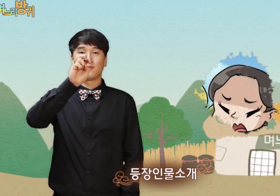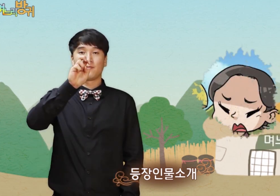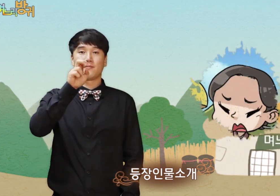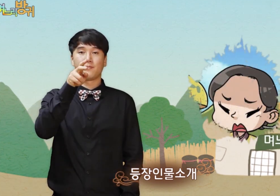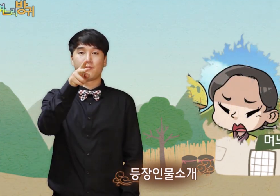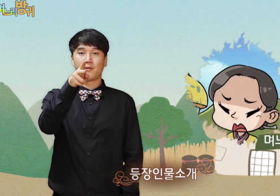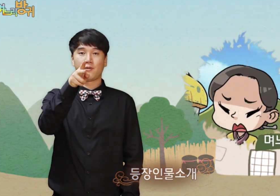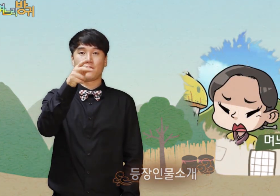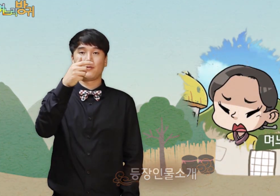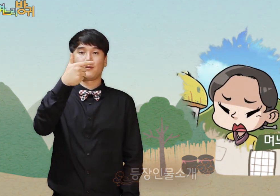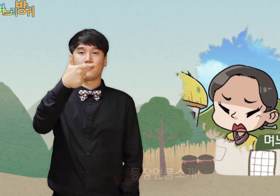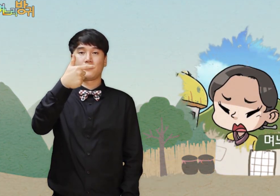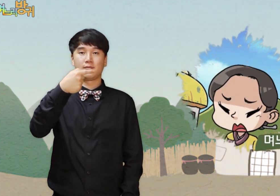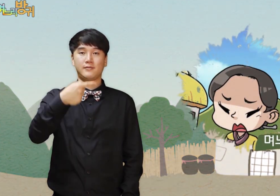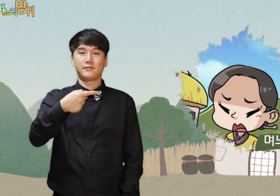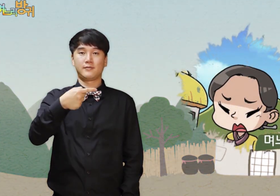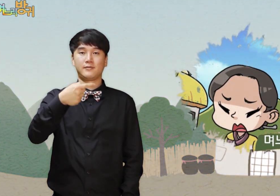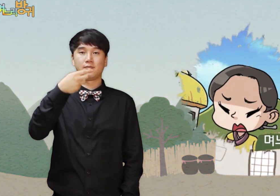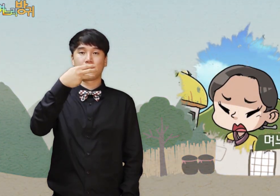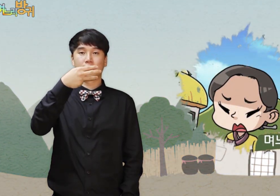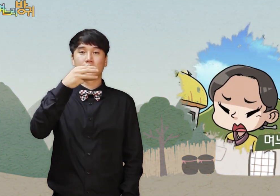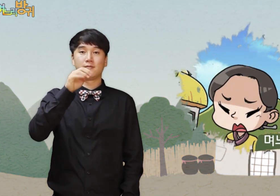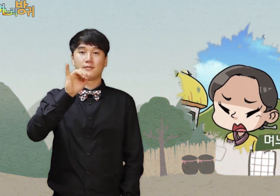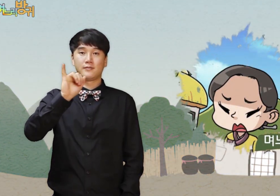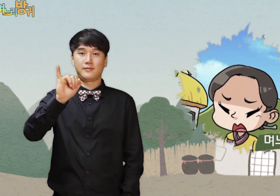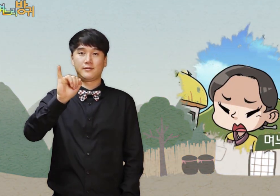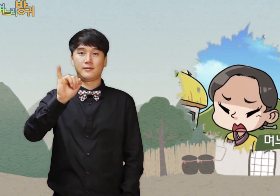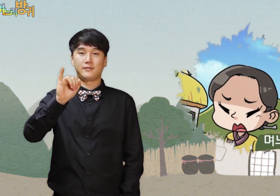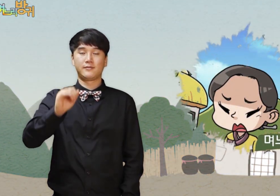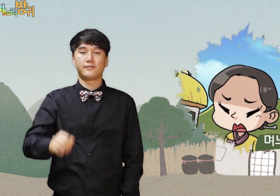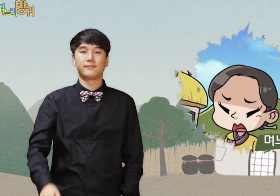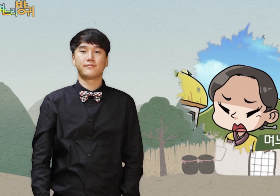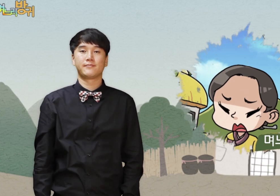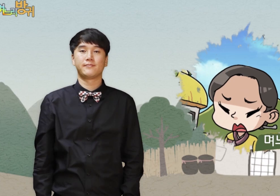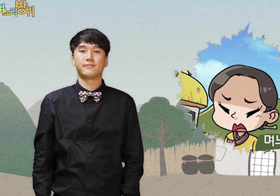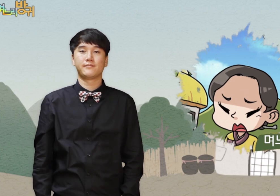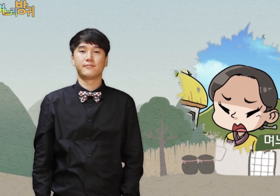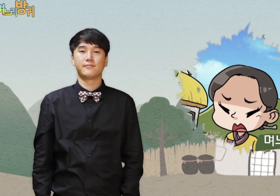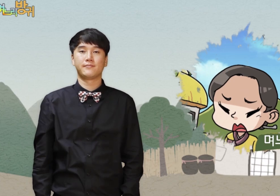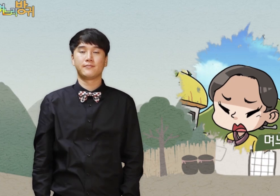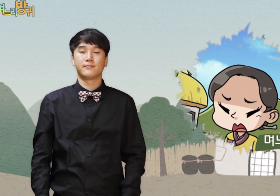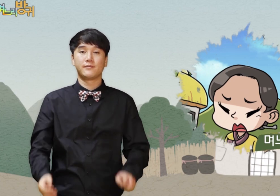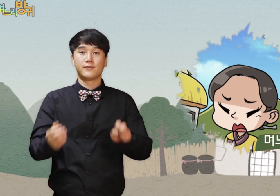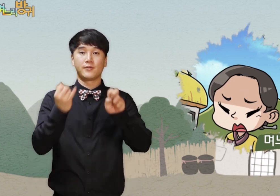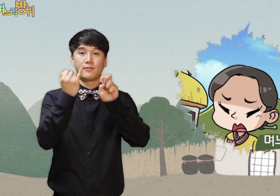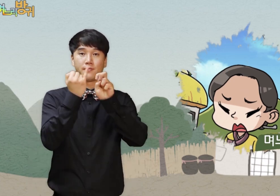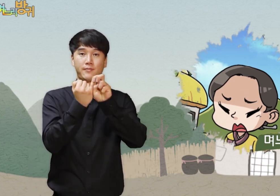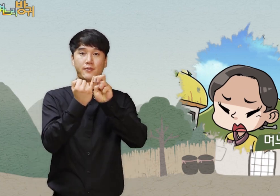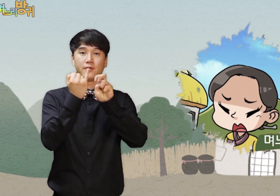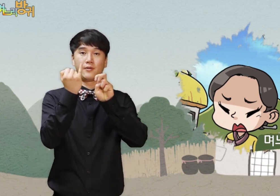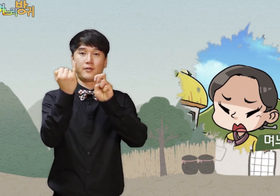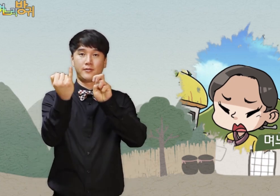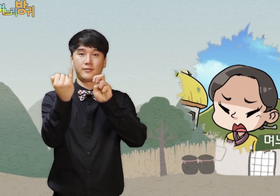Daughter-in-law (Face Name)